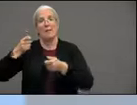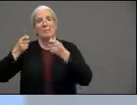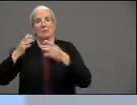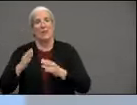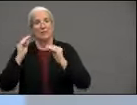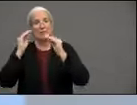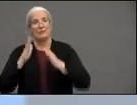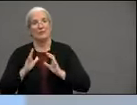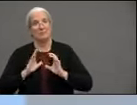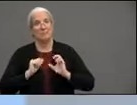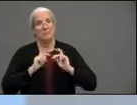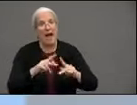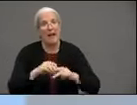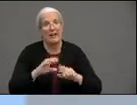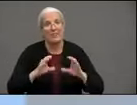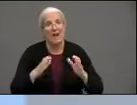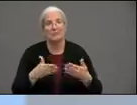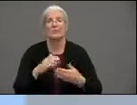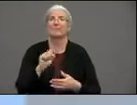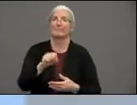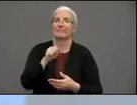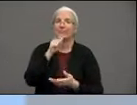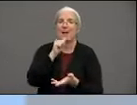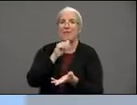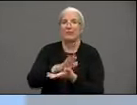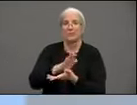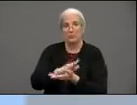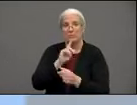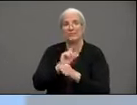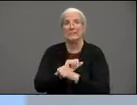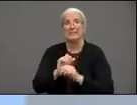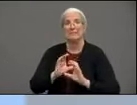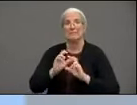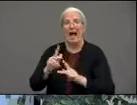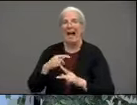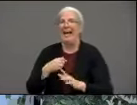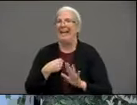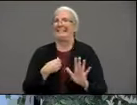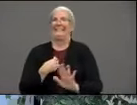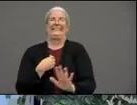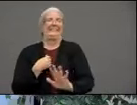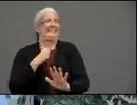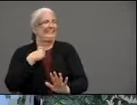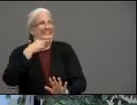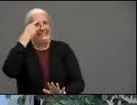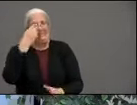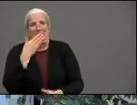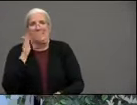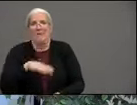returning to the classroom that is that is very that's not good. Yeah and sometimes private schools they have a little bit more money than